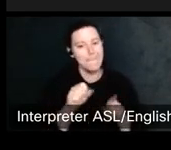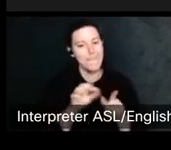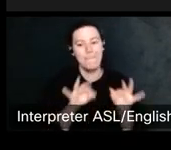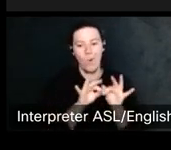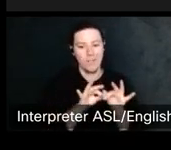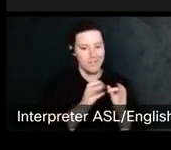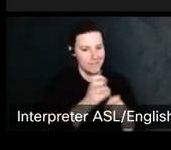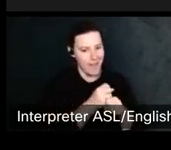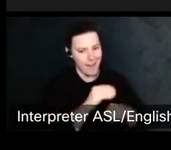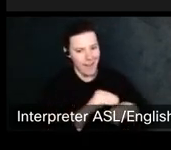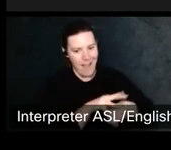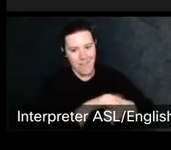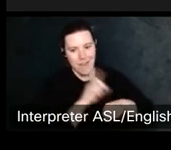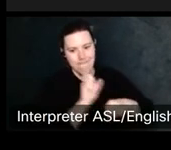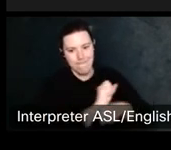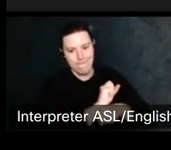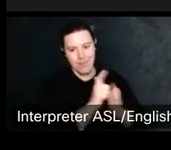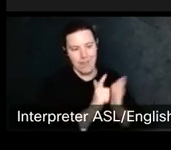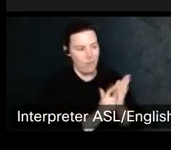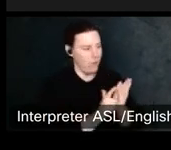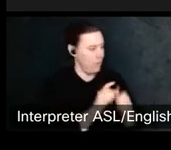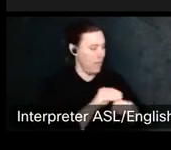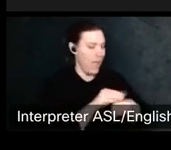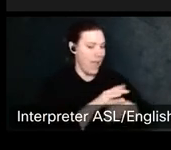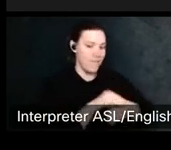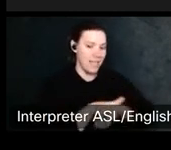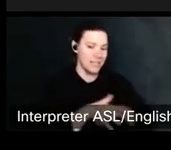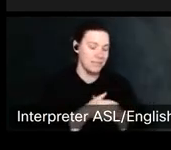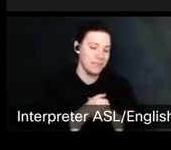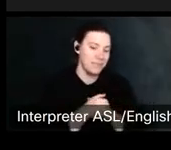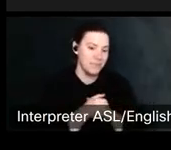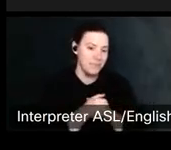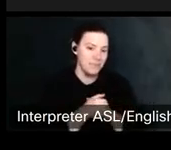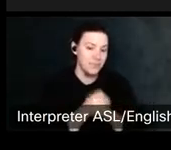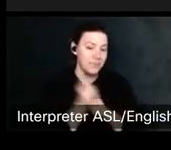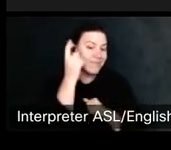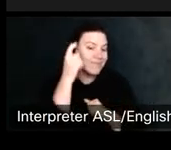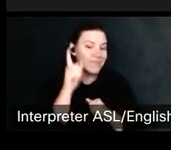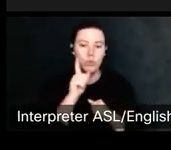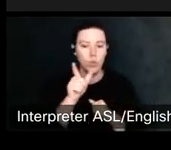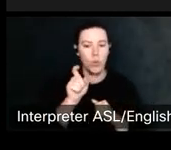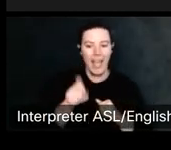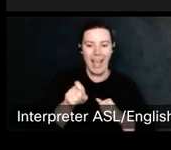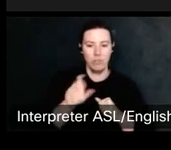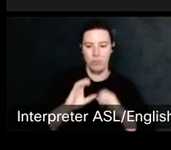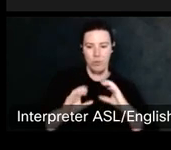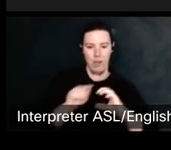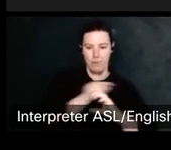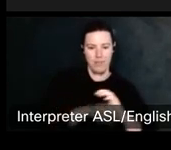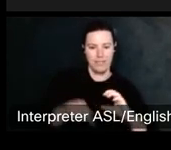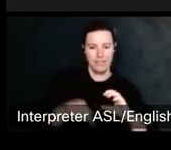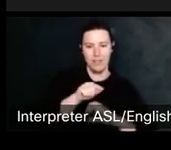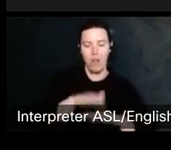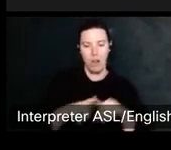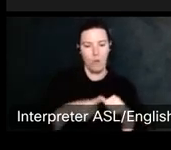Um, and by the way I want to point out that if you're, you do not need to put a copyright seal on on that original painting and that's been true down through the ages. So.